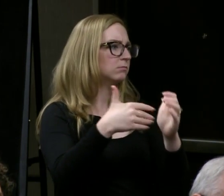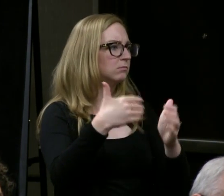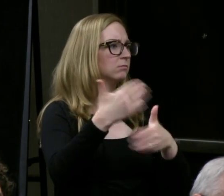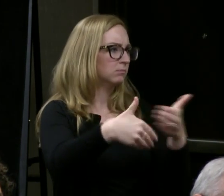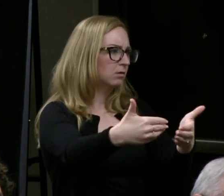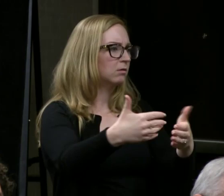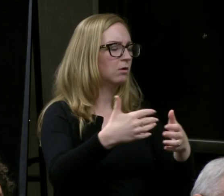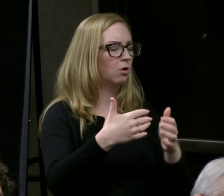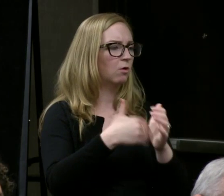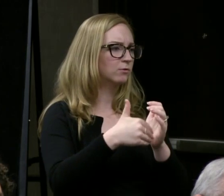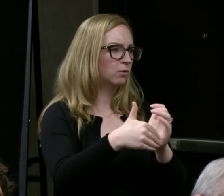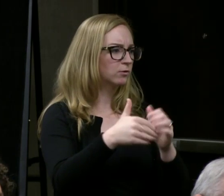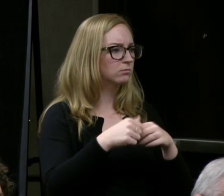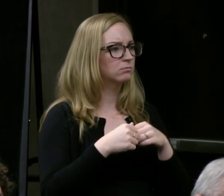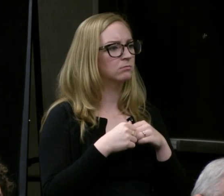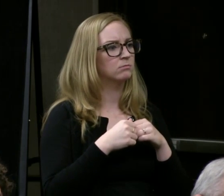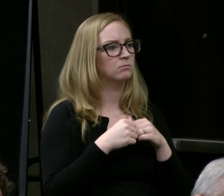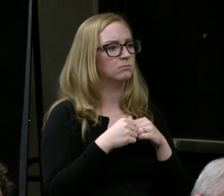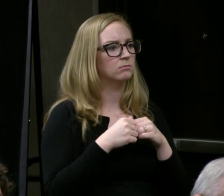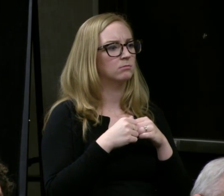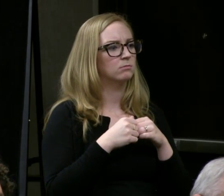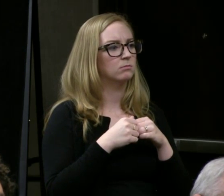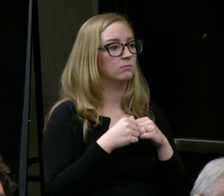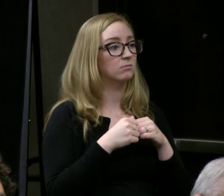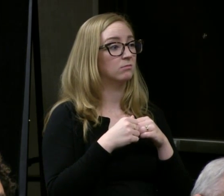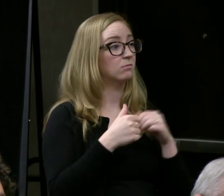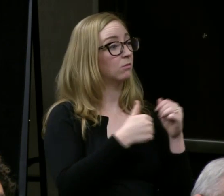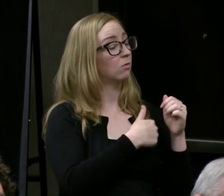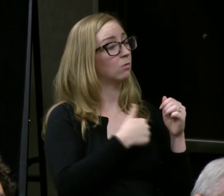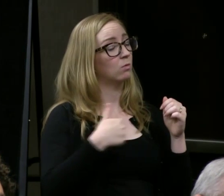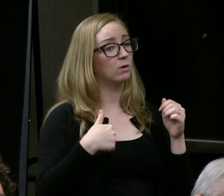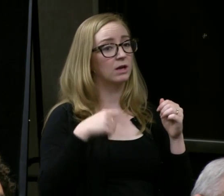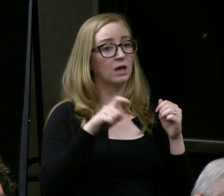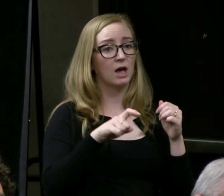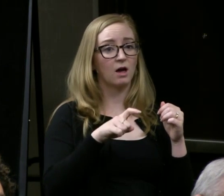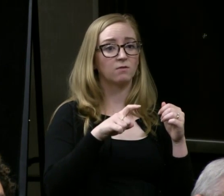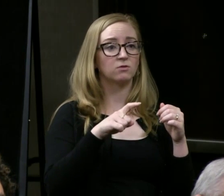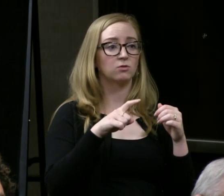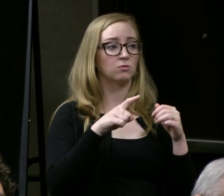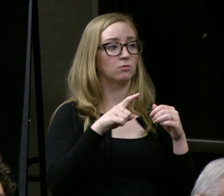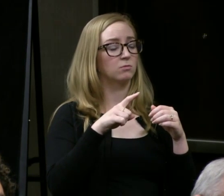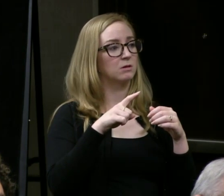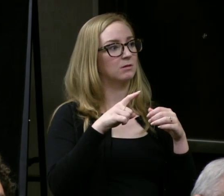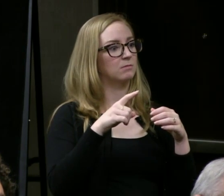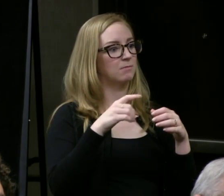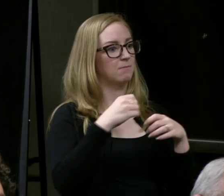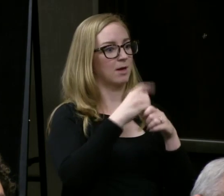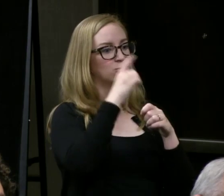We have to be building the relationship that we are a theater